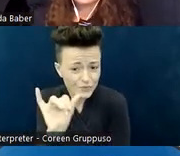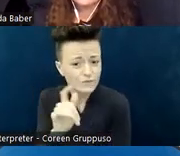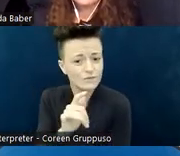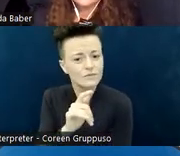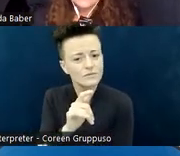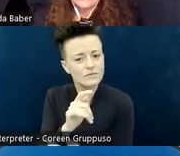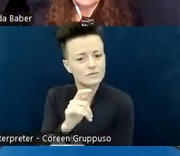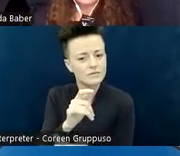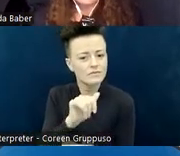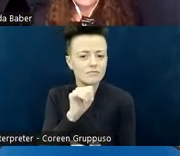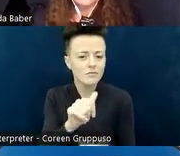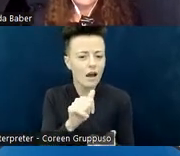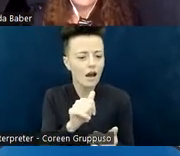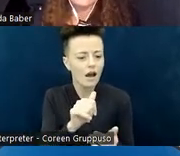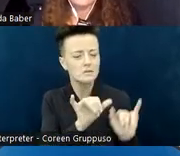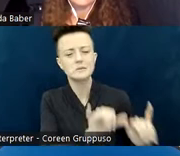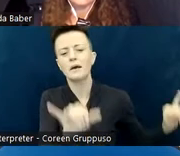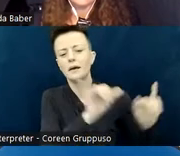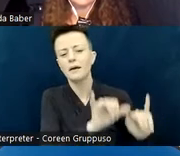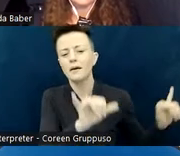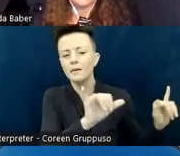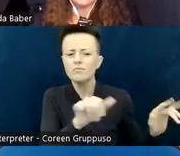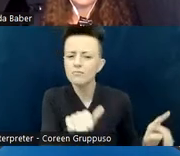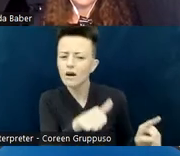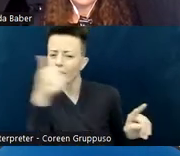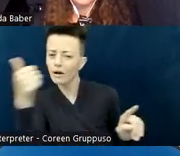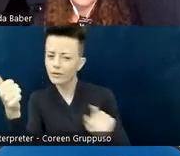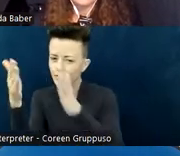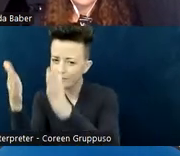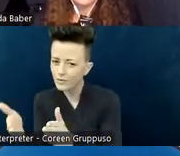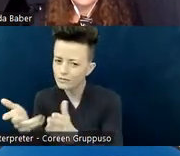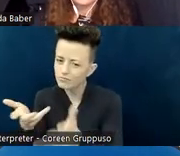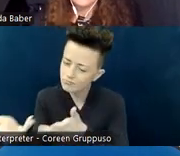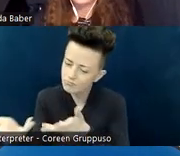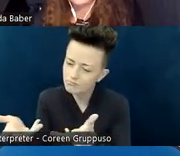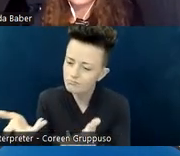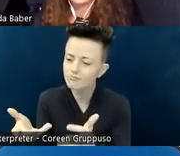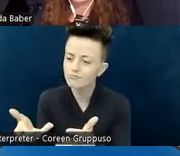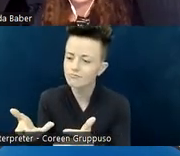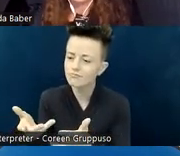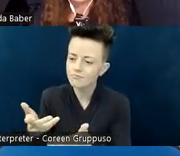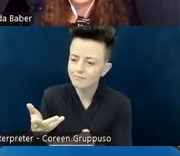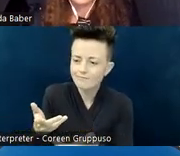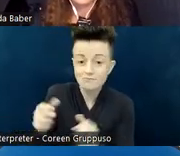who you could ask or partner with to develop your own accountability support system